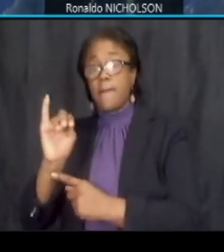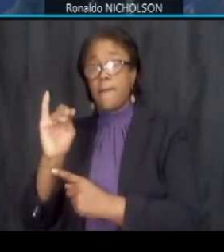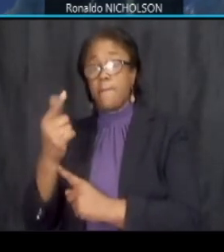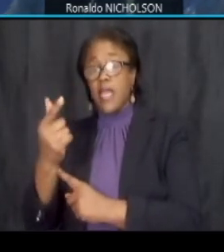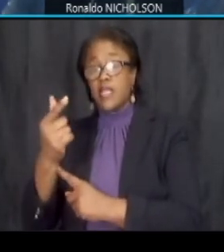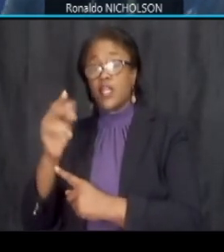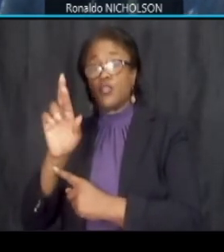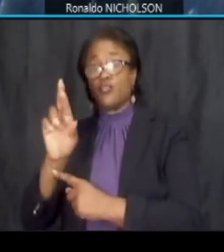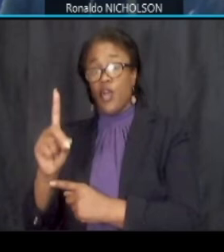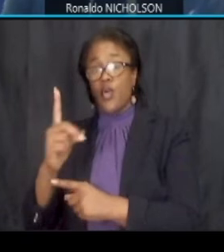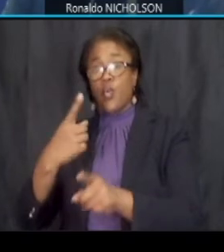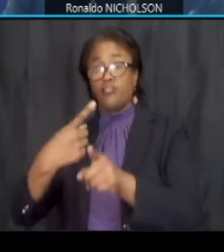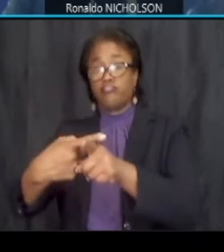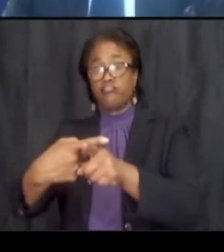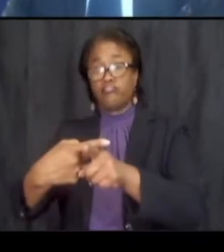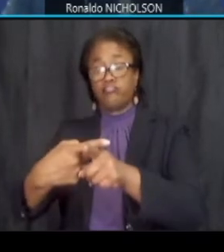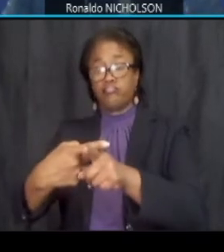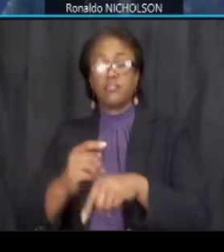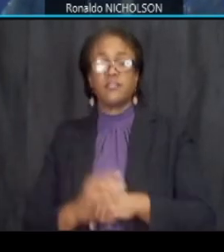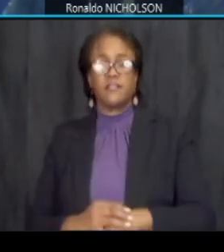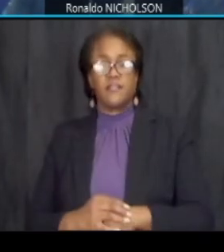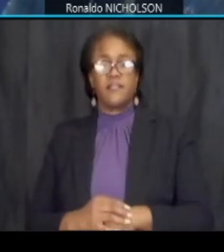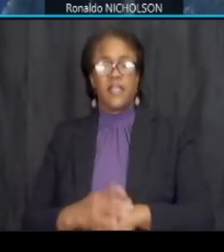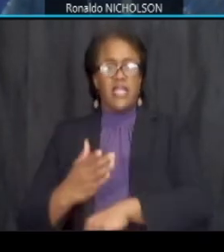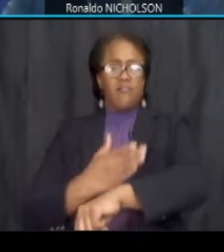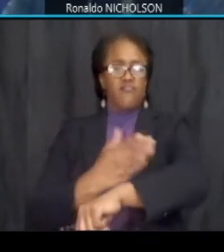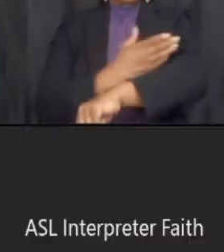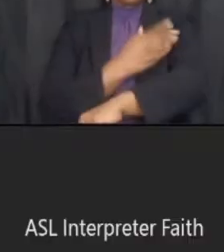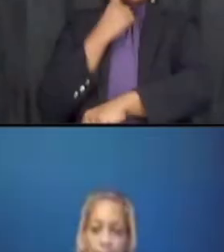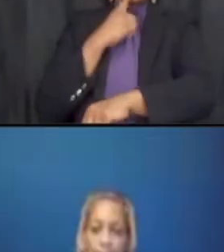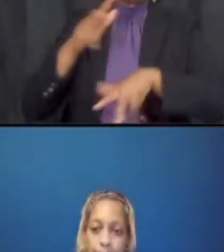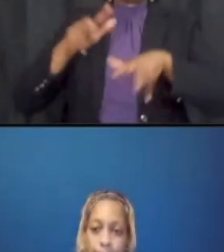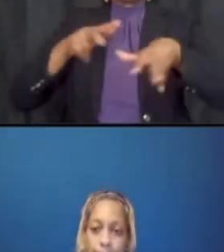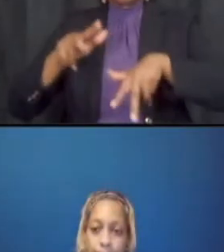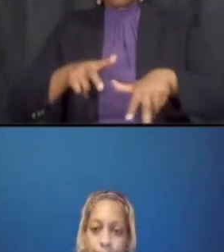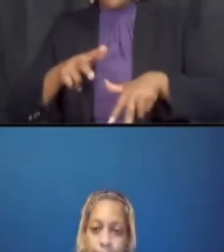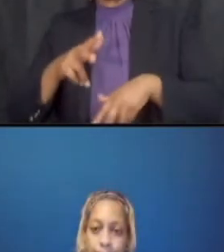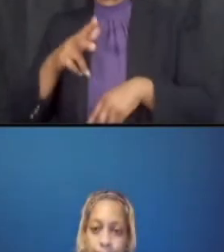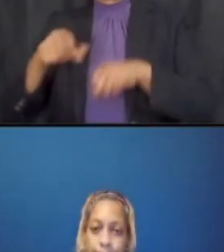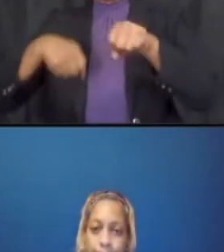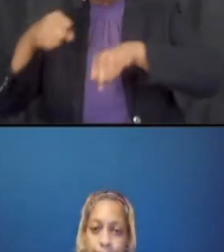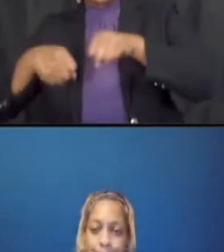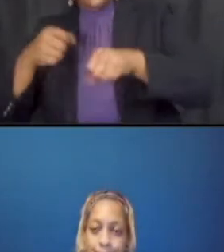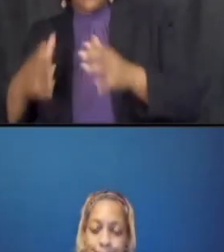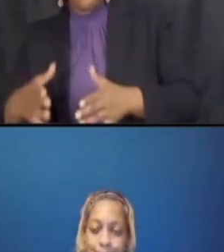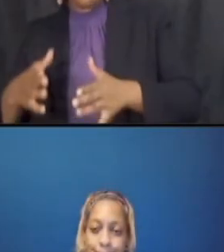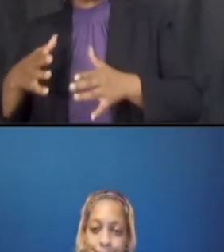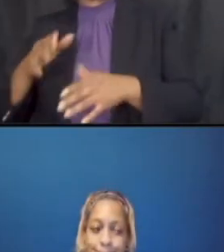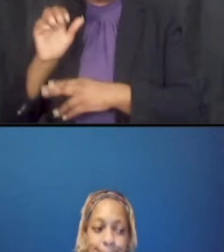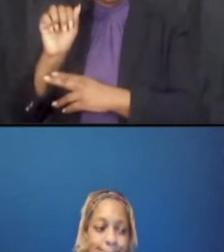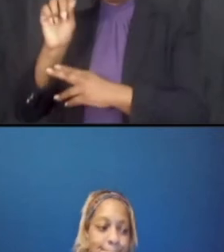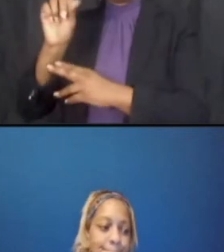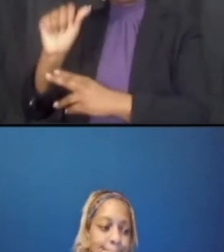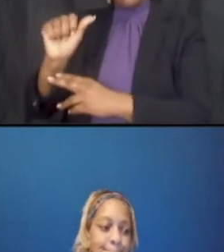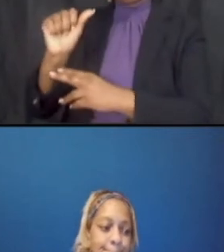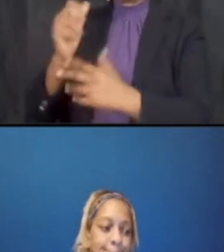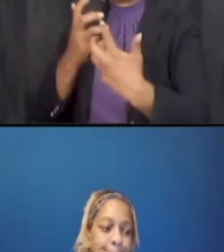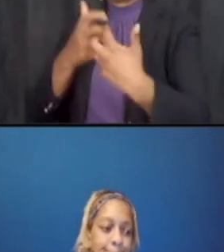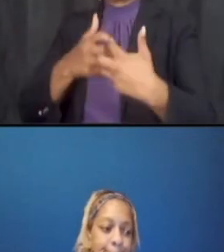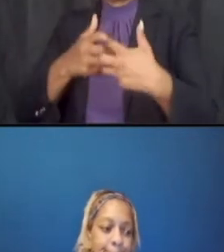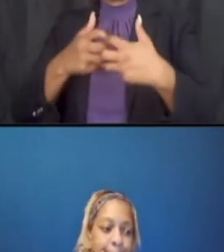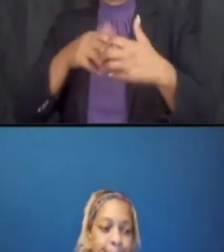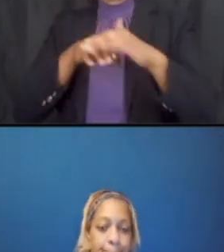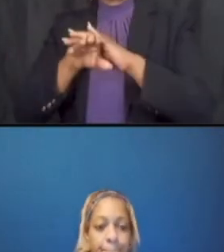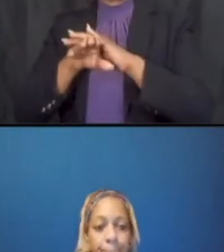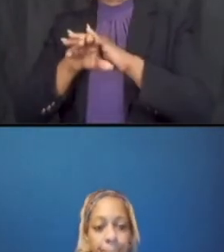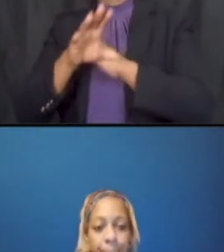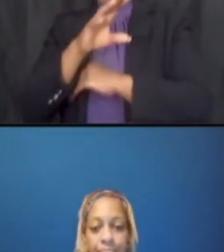improvements our enhancements for pedestrian bicycle and ada components as well as our street